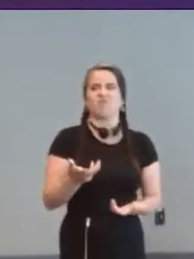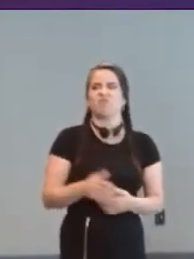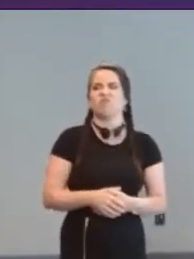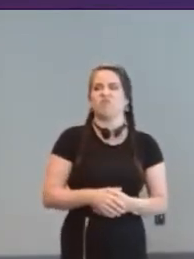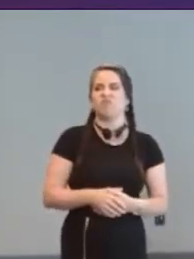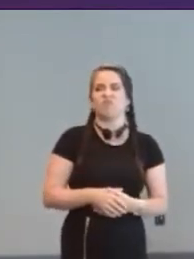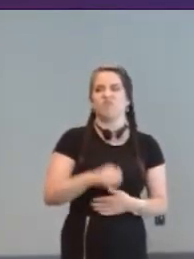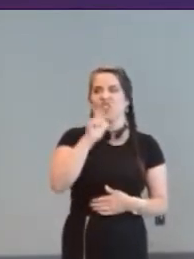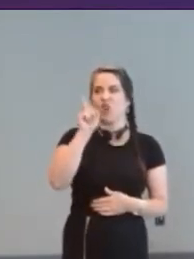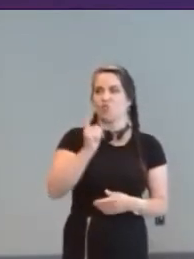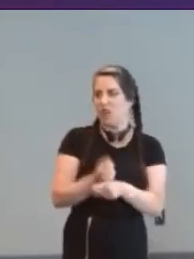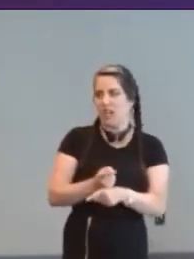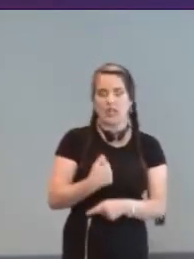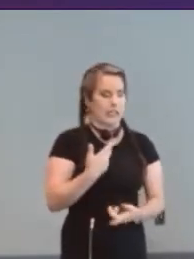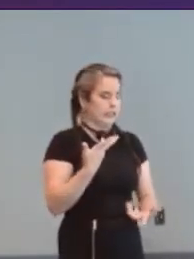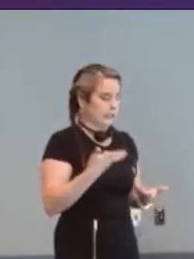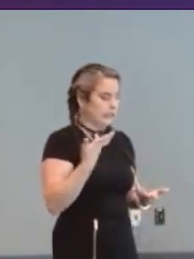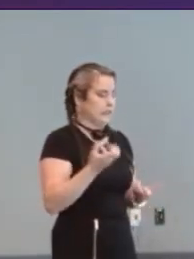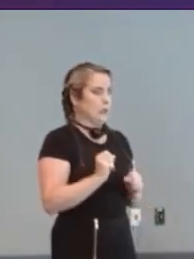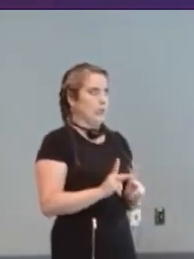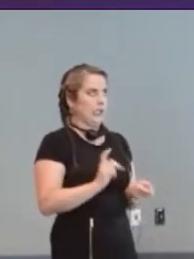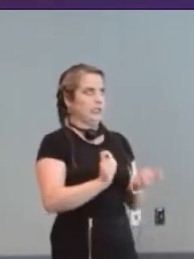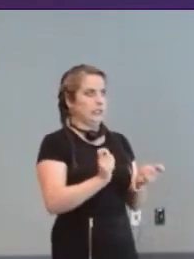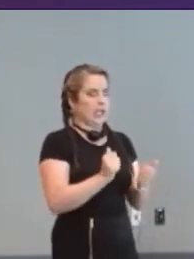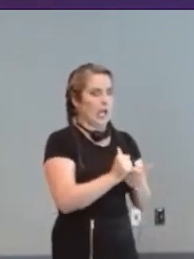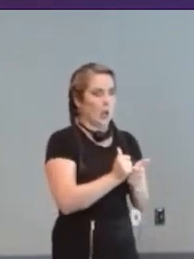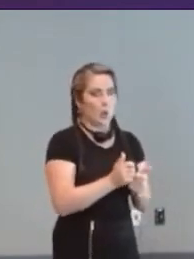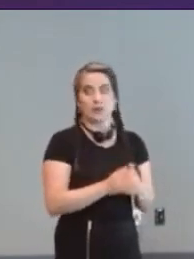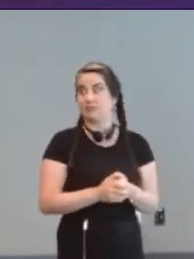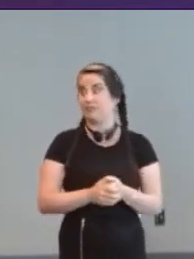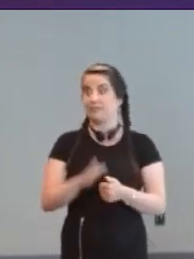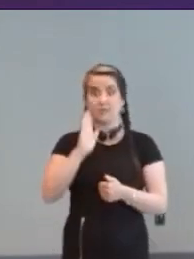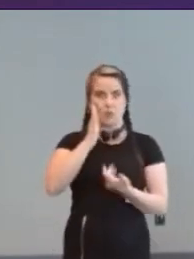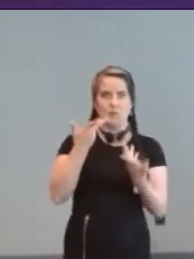scratch your head and think of something else. [Hugo] it would be awesome to have some historical traces